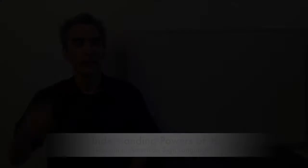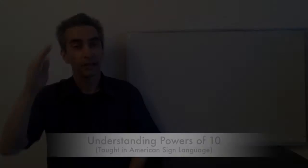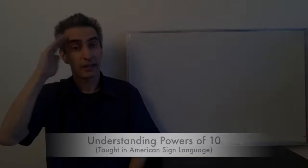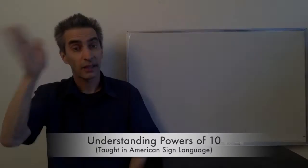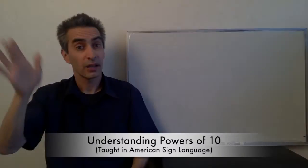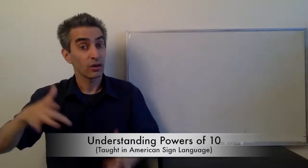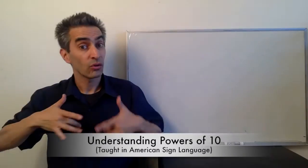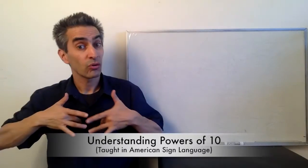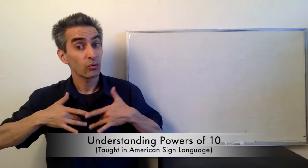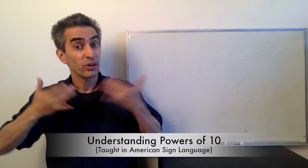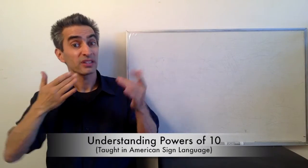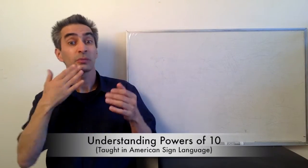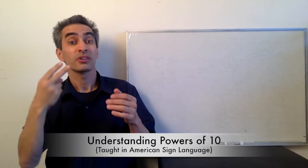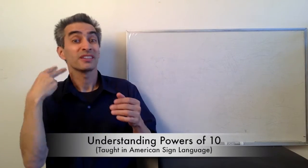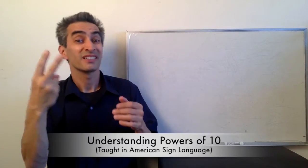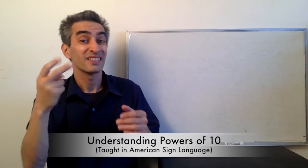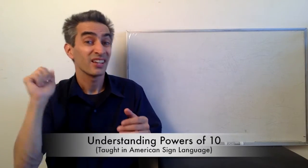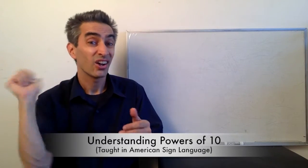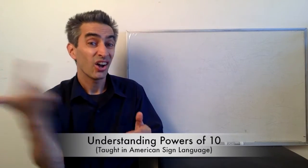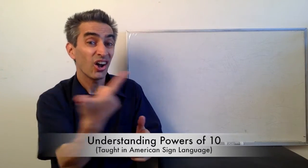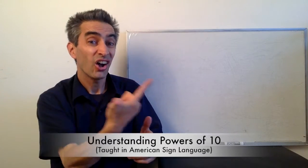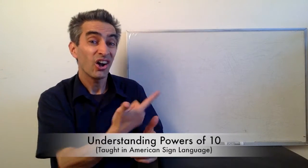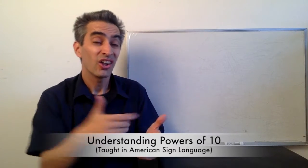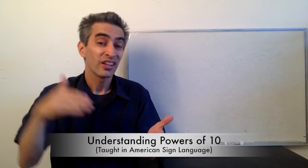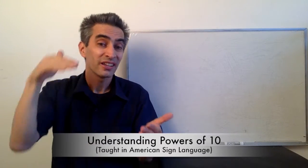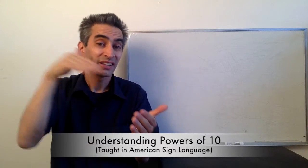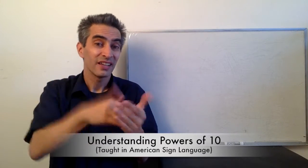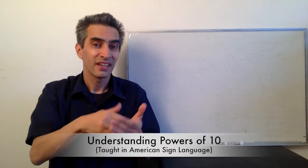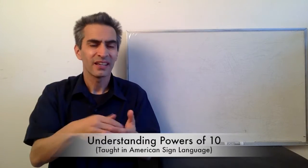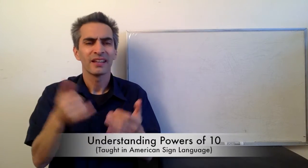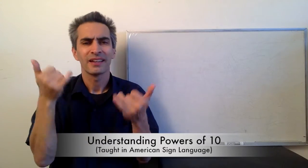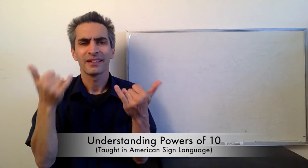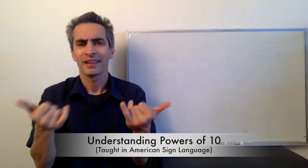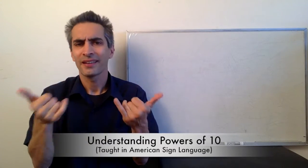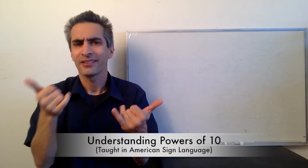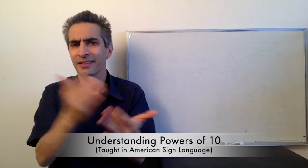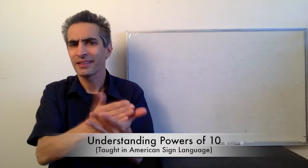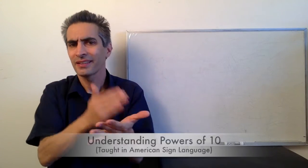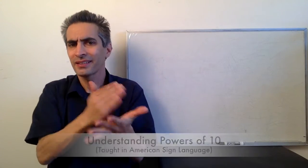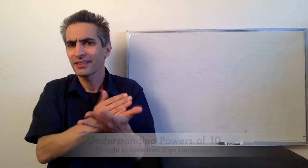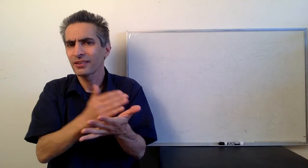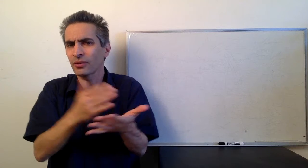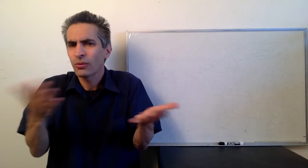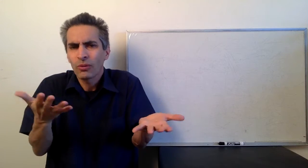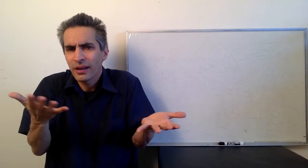Hey, what's up! Good to see everyone again!